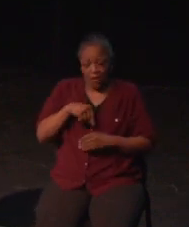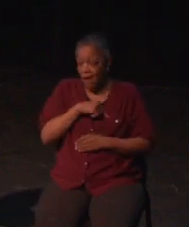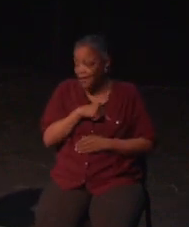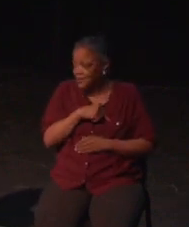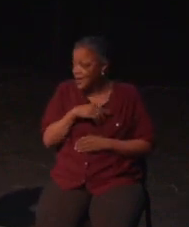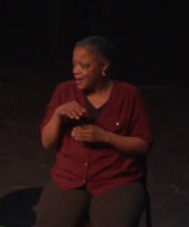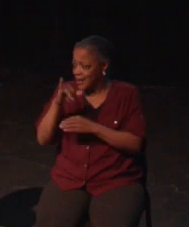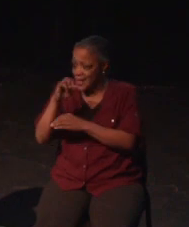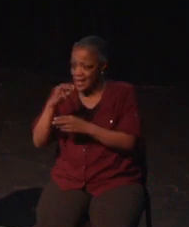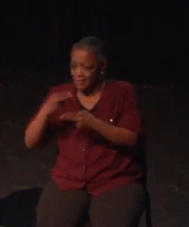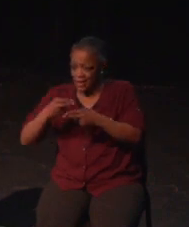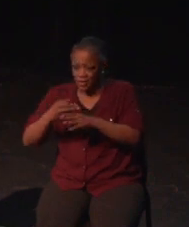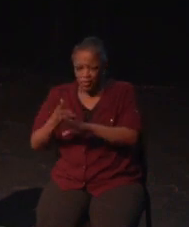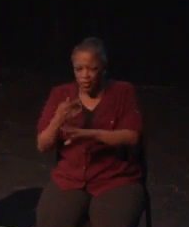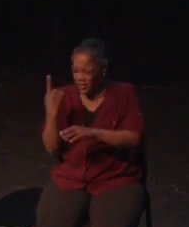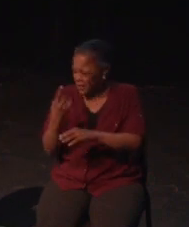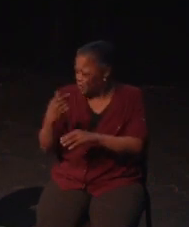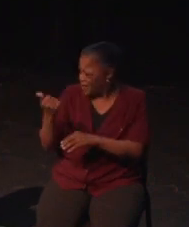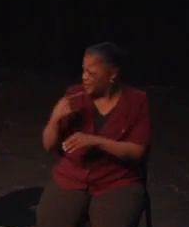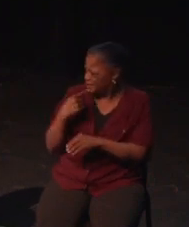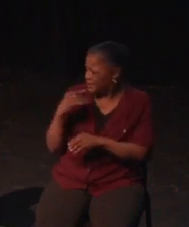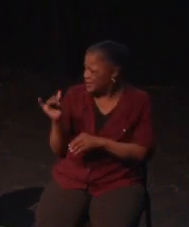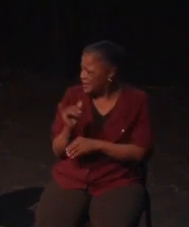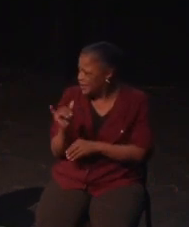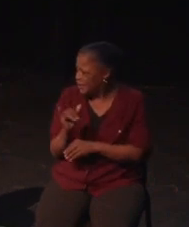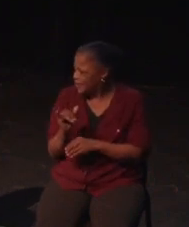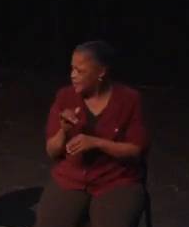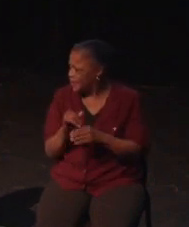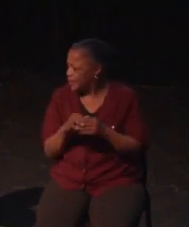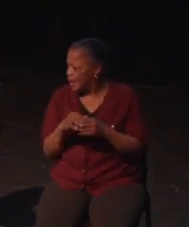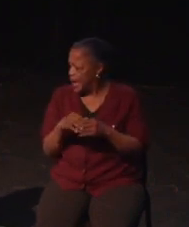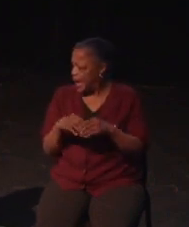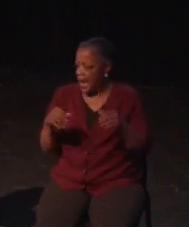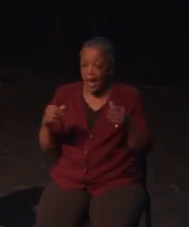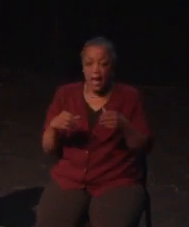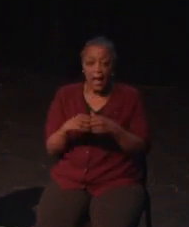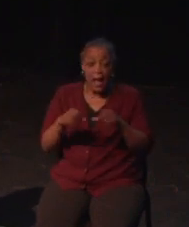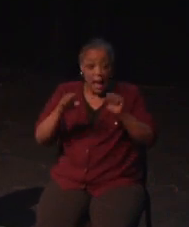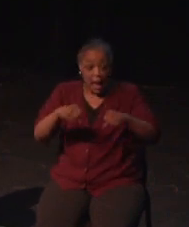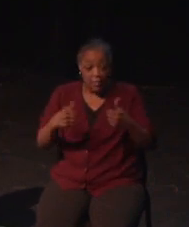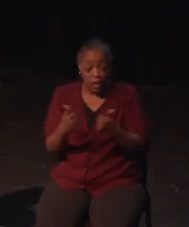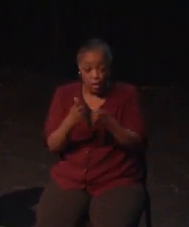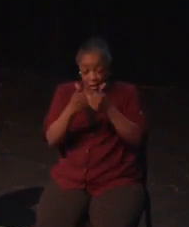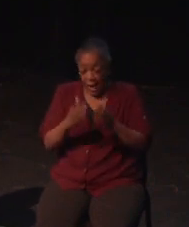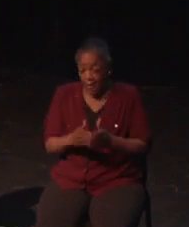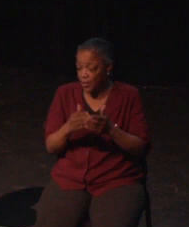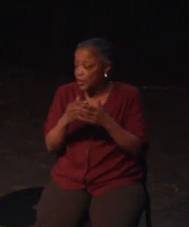such intense and frankly difficult games that match the depth of their storytelling and world-building. I don't want this to change for anyone.